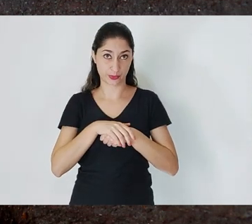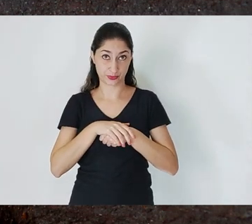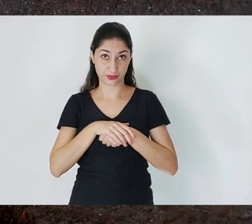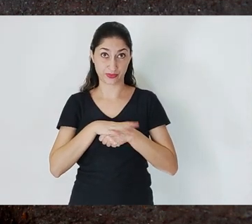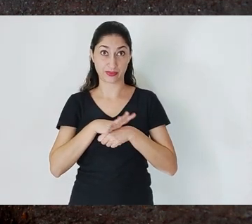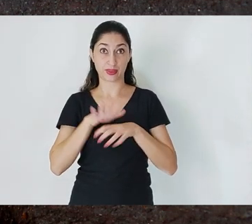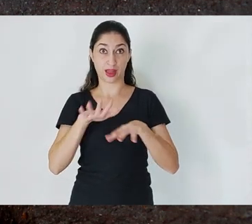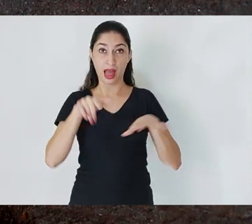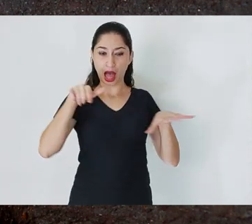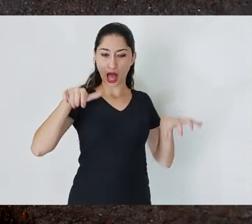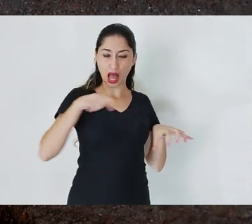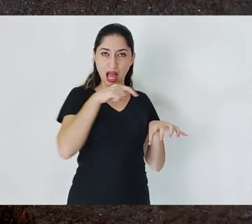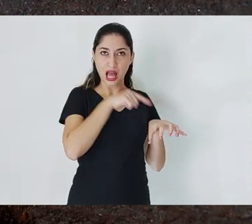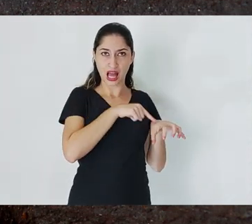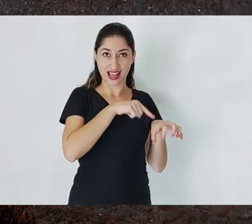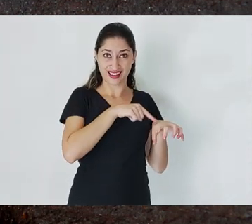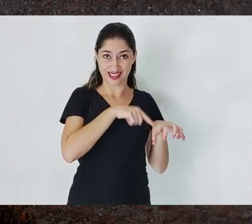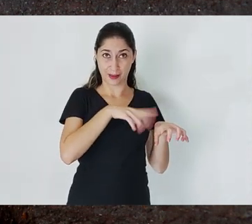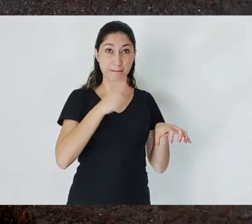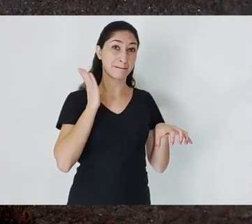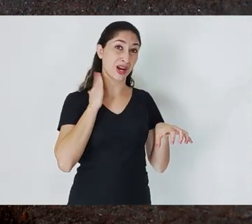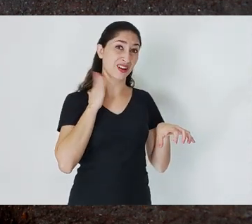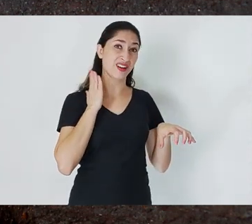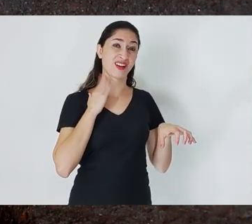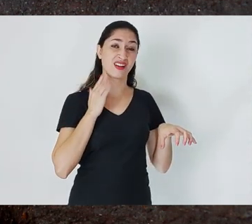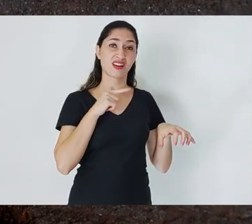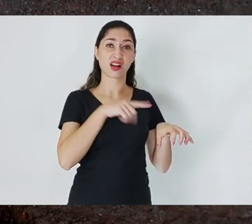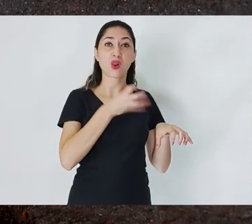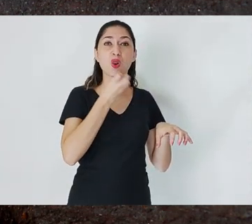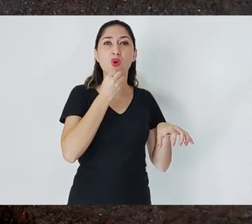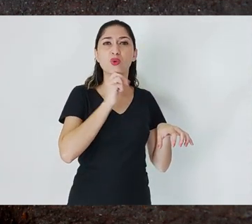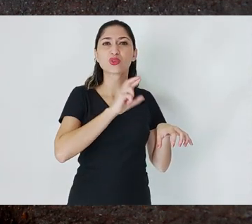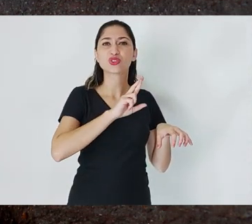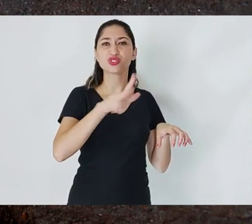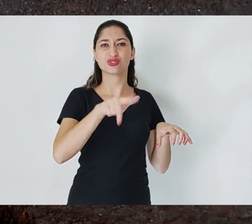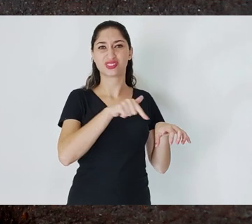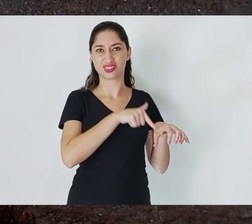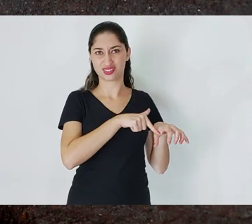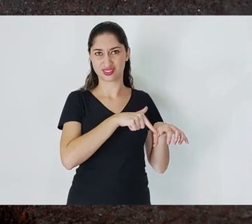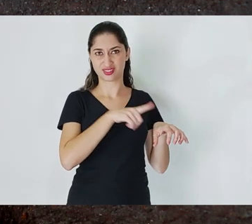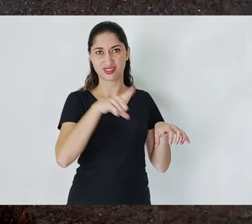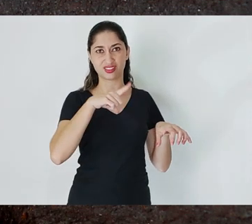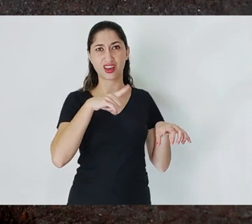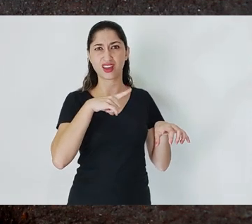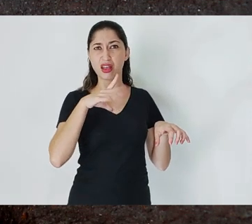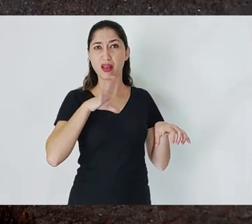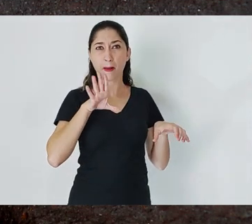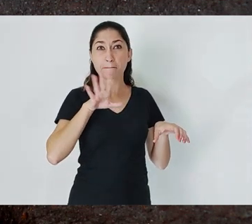Carajás is different, because Carajás has a much higher iron content than here.